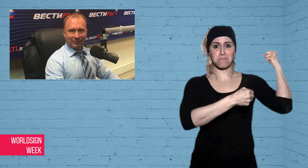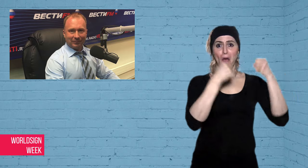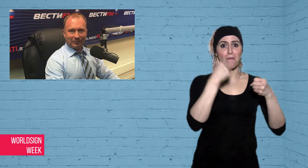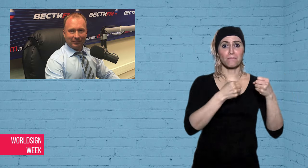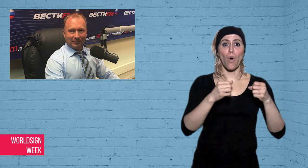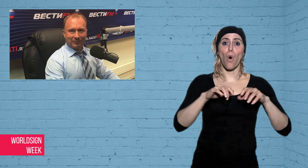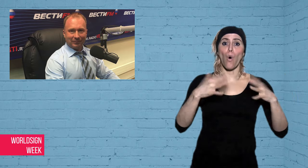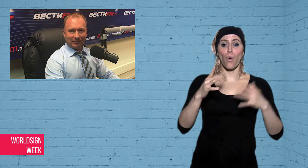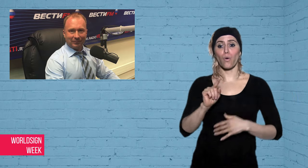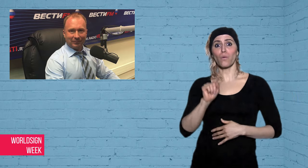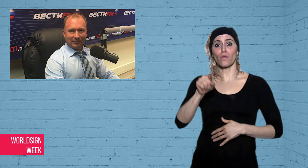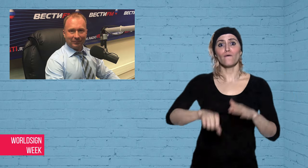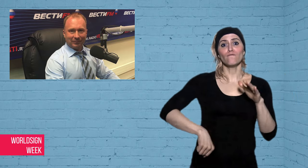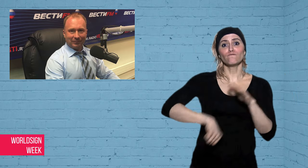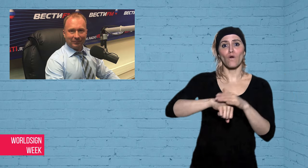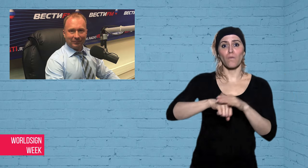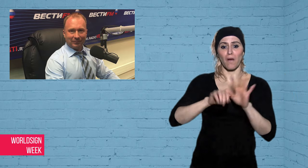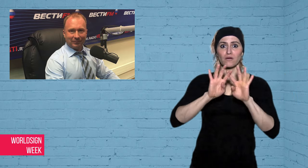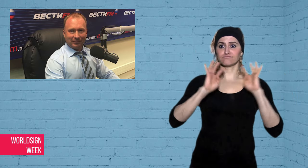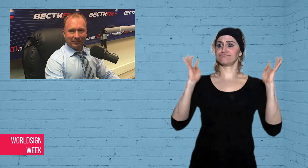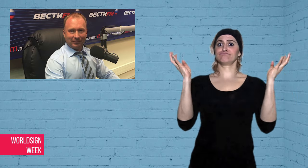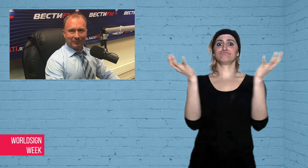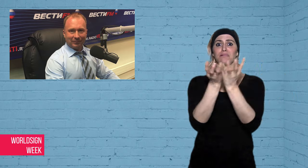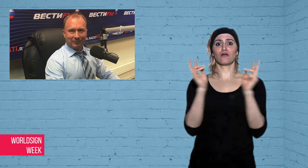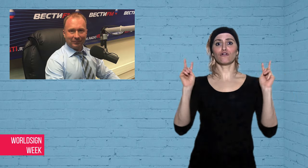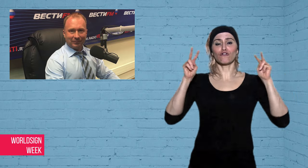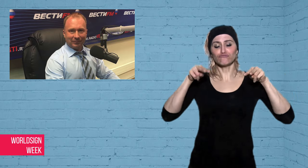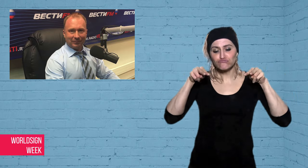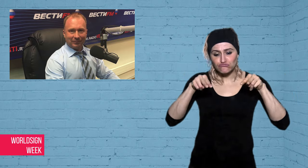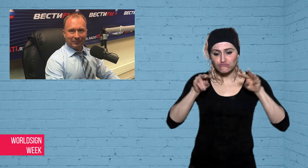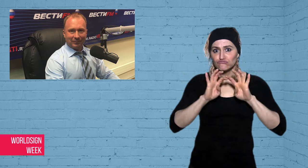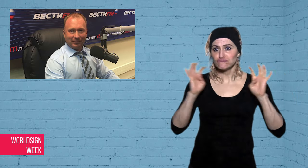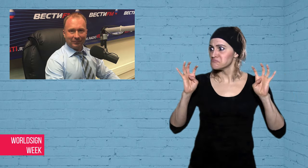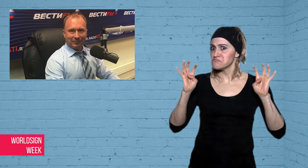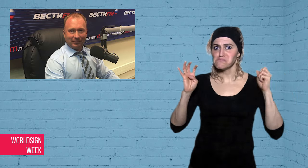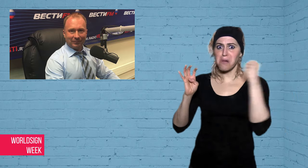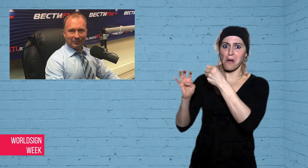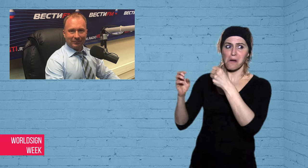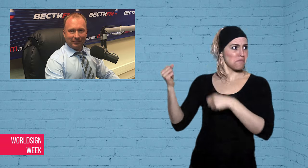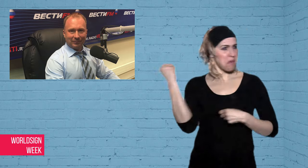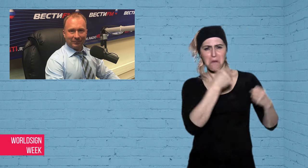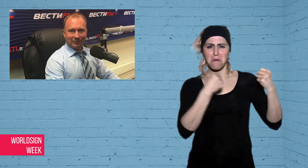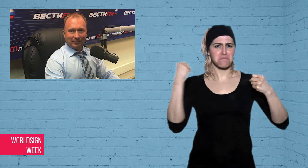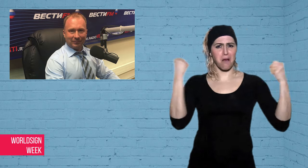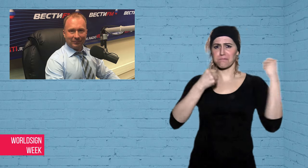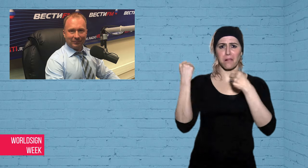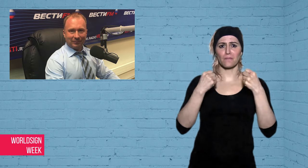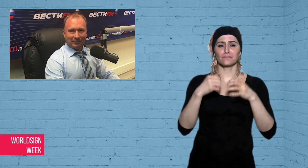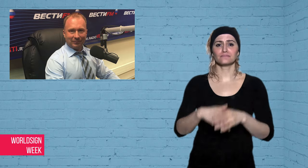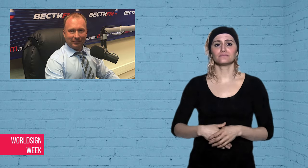the football stands. Violence caused